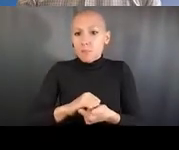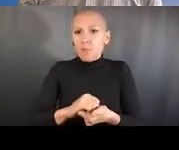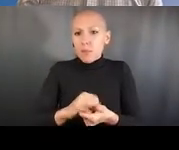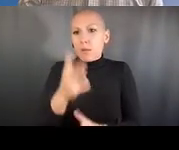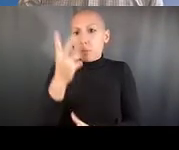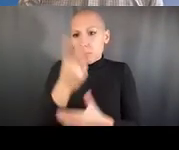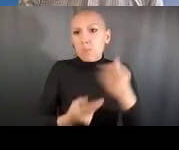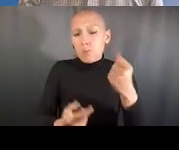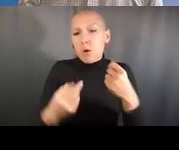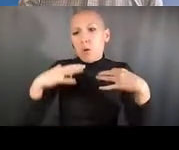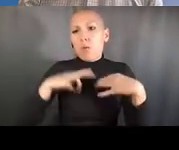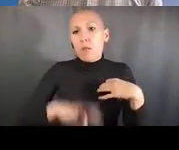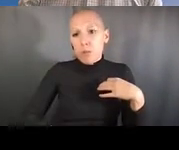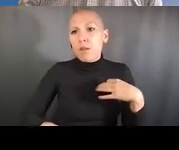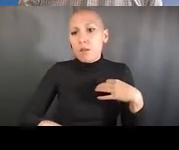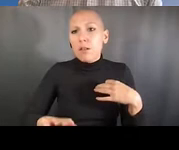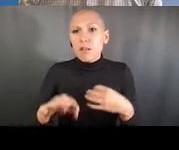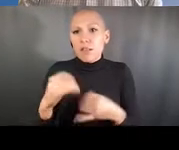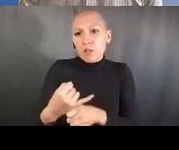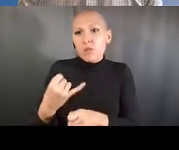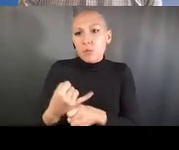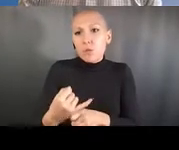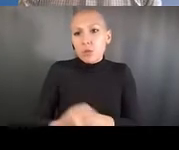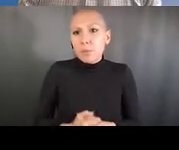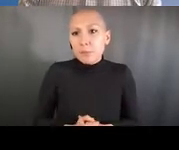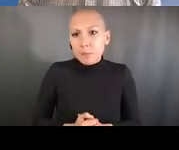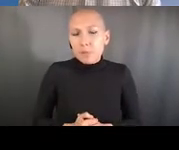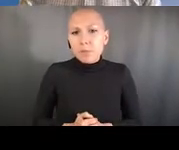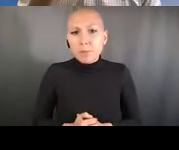We have had feedback loop, this is our blog post